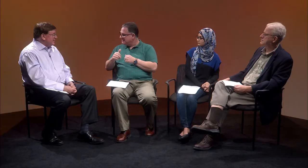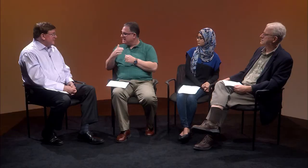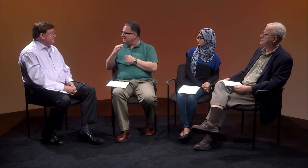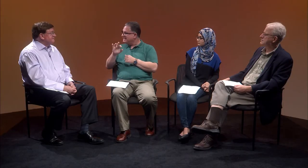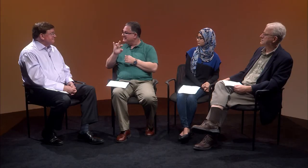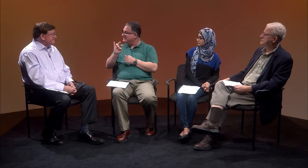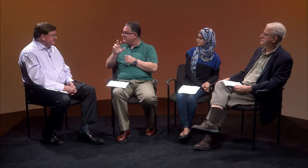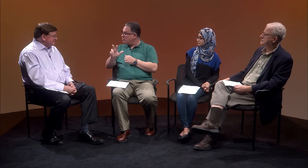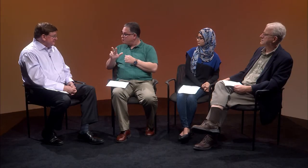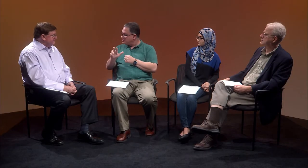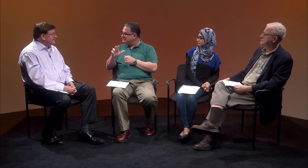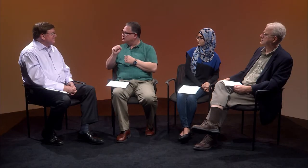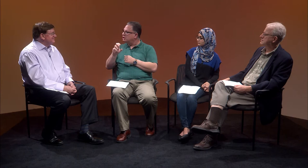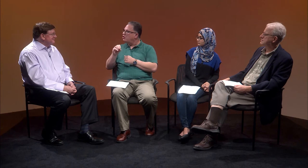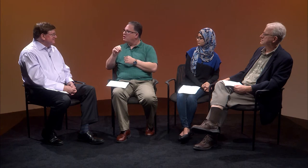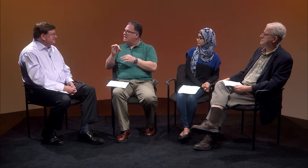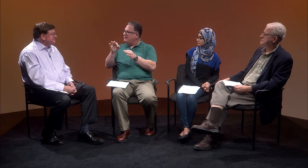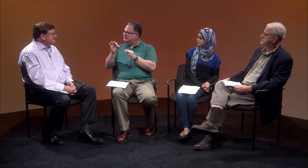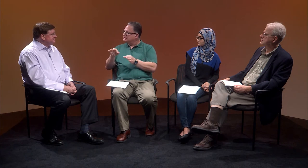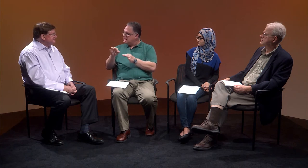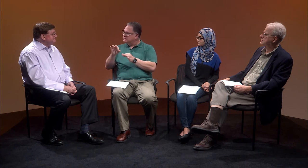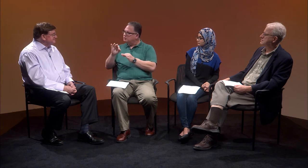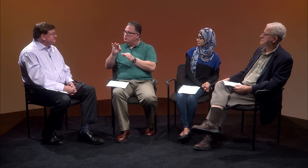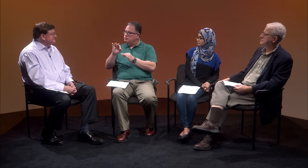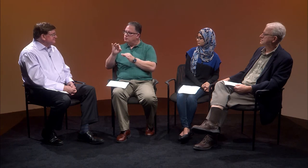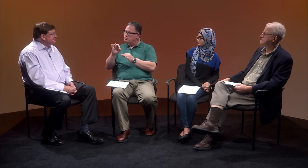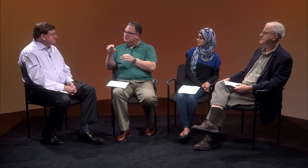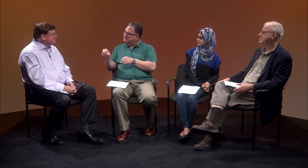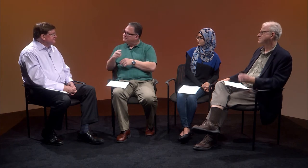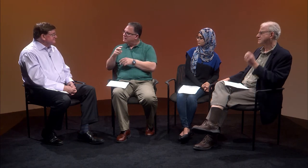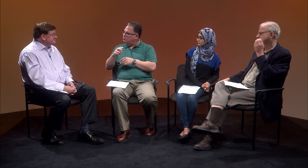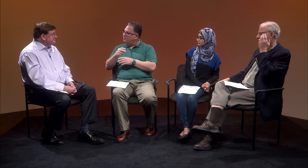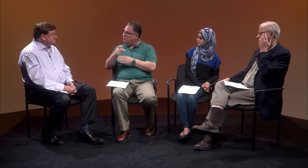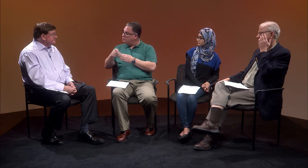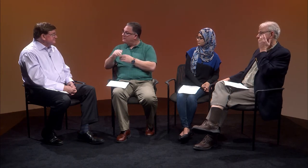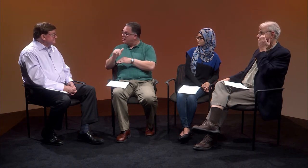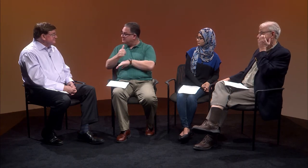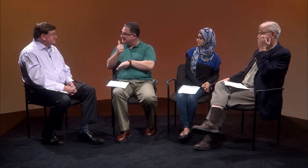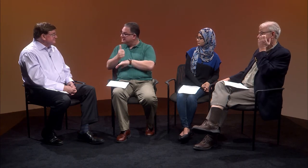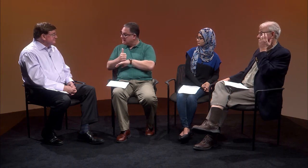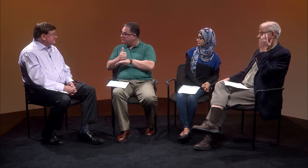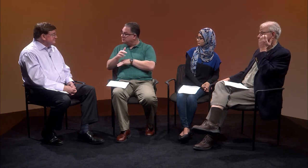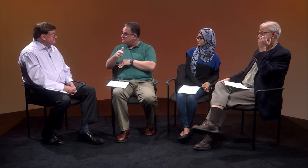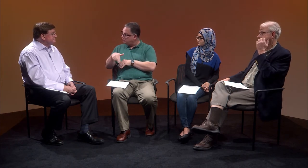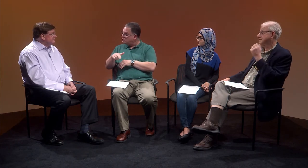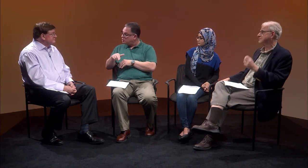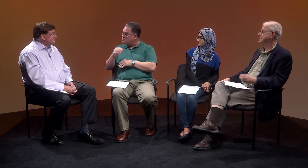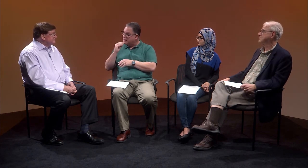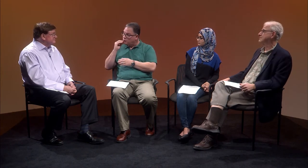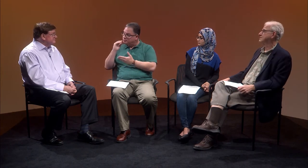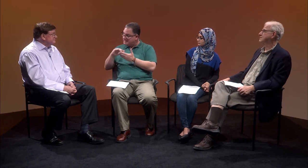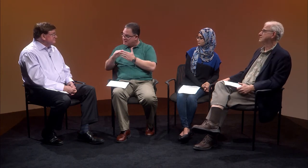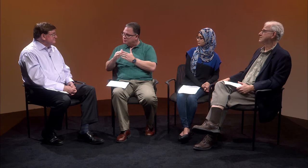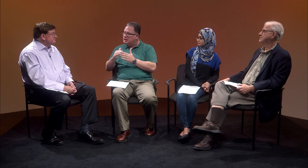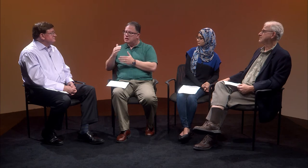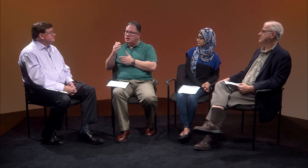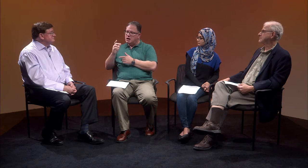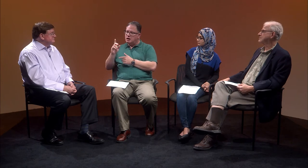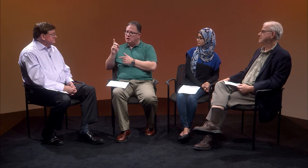in 1973, so they decided to send me to a program that was established in Roanoke, my hometown,